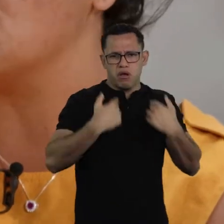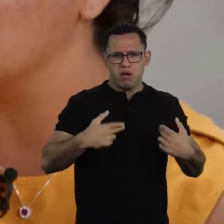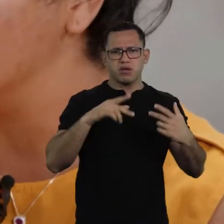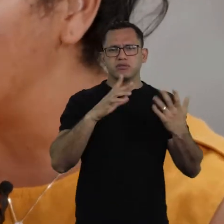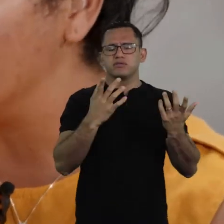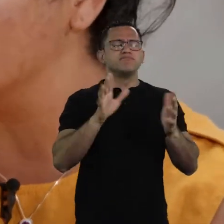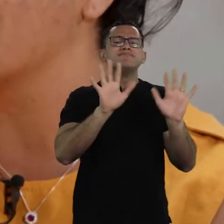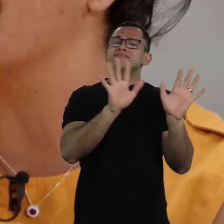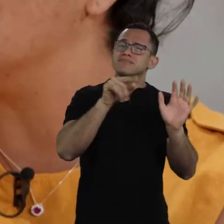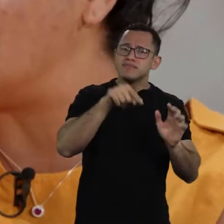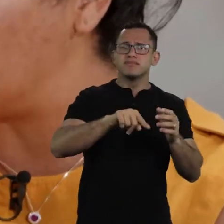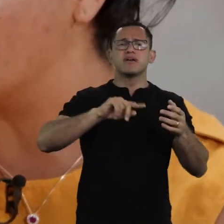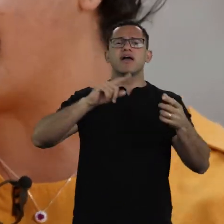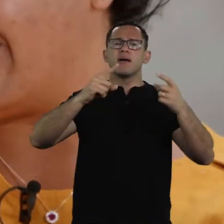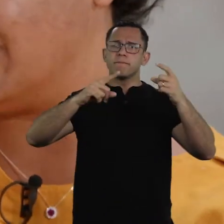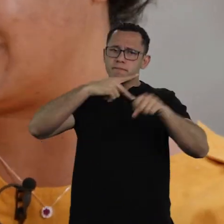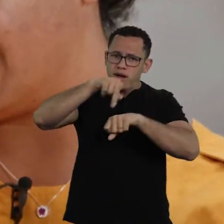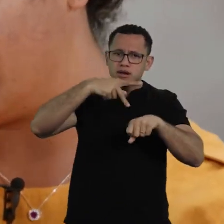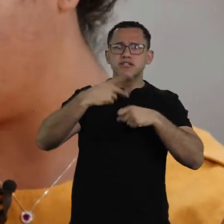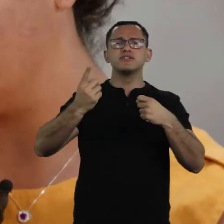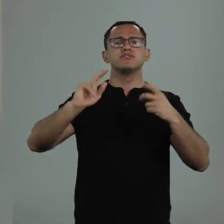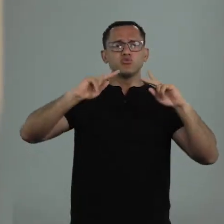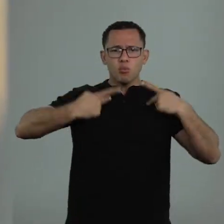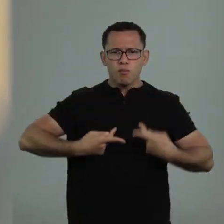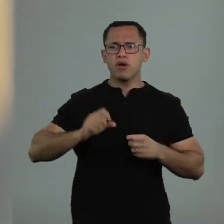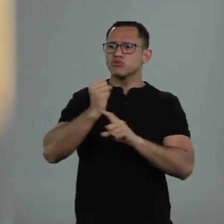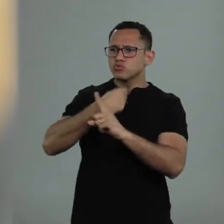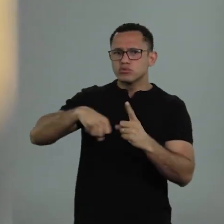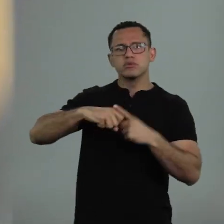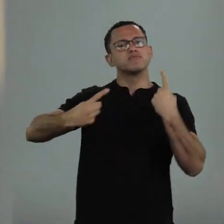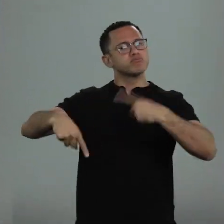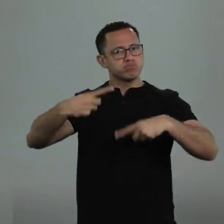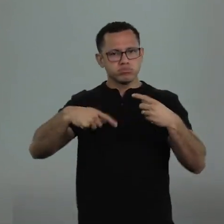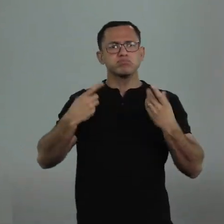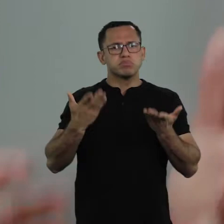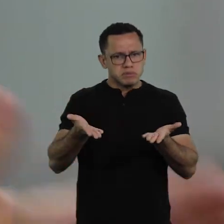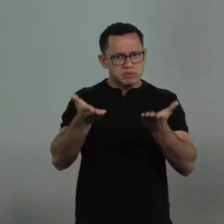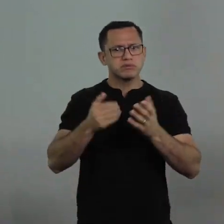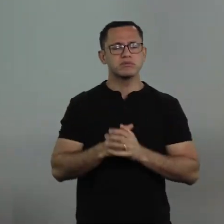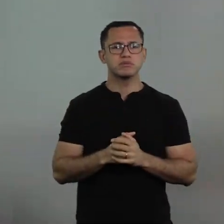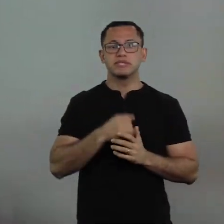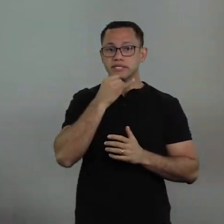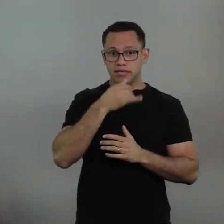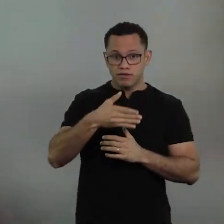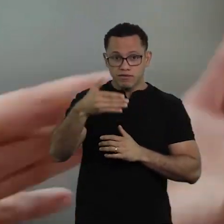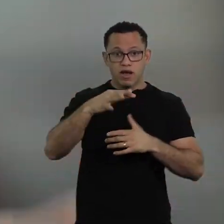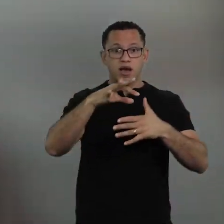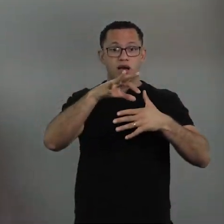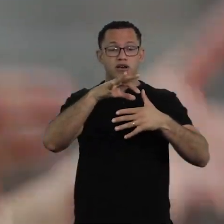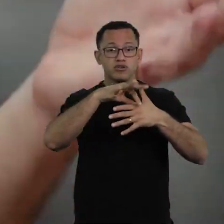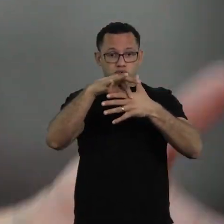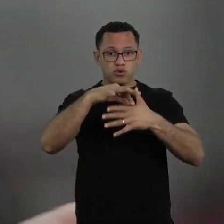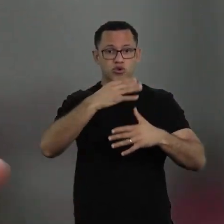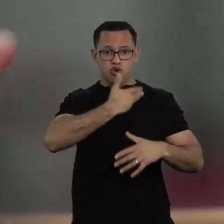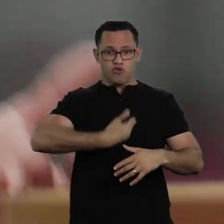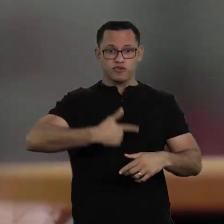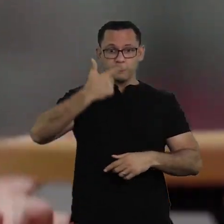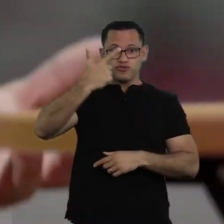about humanity, it is a discussion about freedom. If we have another progressive government, it should focus on equality of gender, of race, that’s necessary.